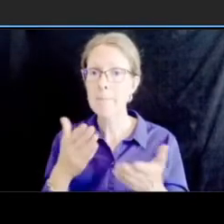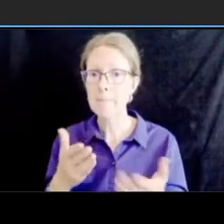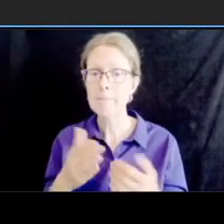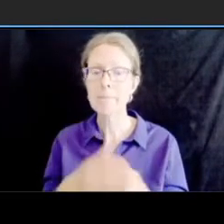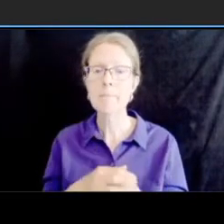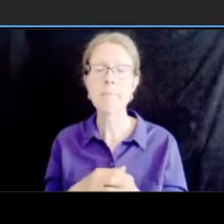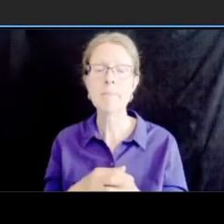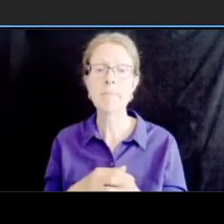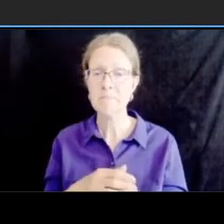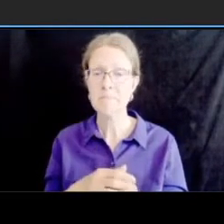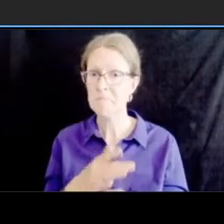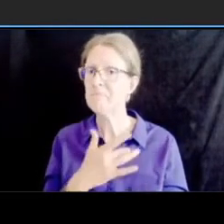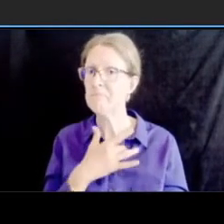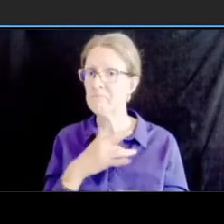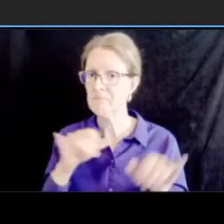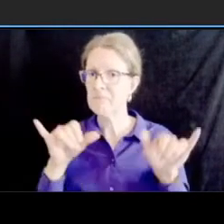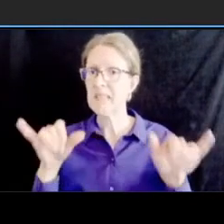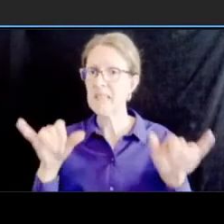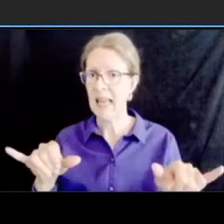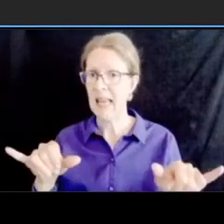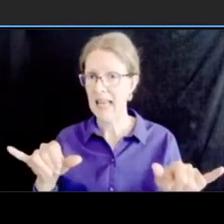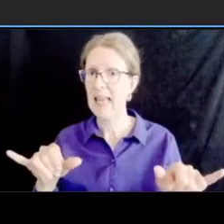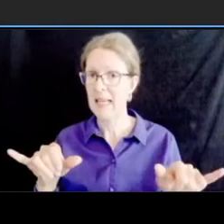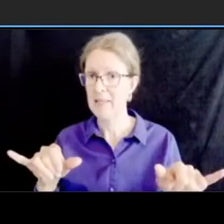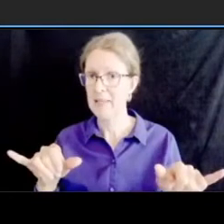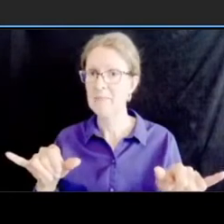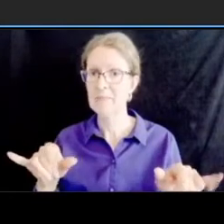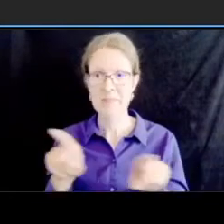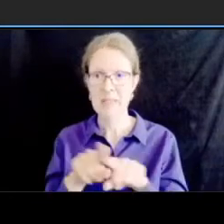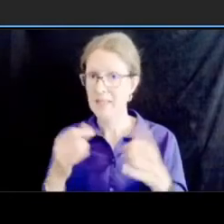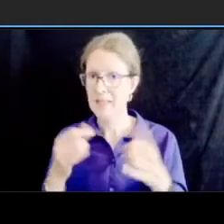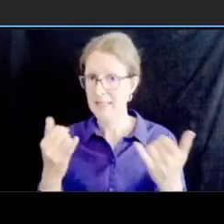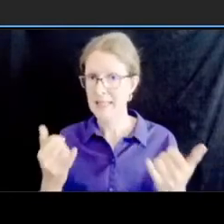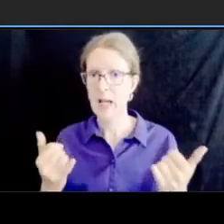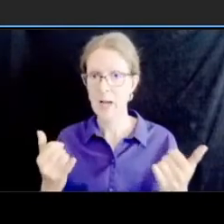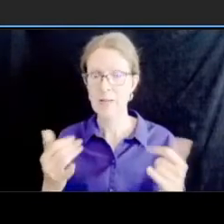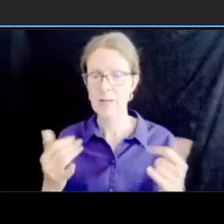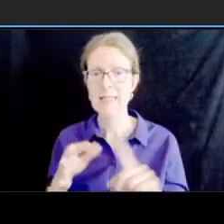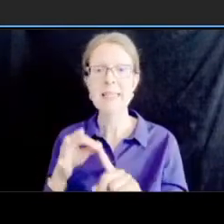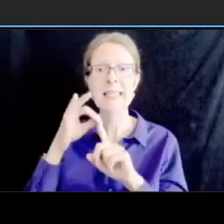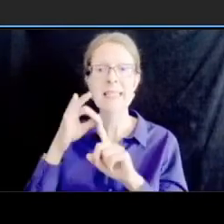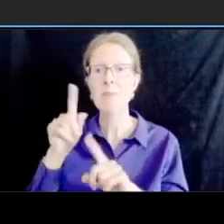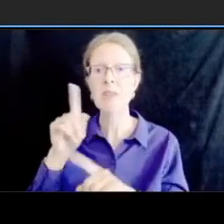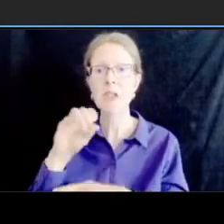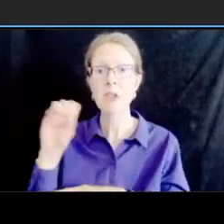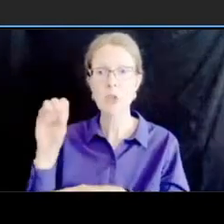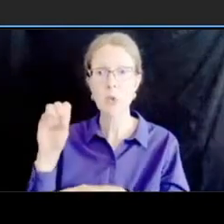the stop at the zoo crosswalk which we propose to shift to the opposite side the northbound